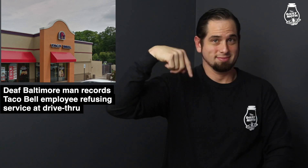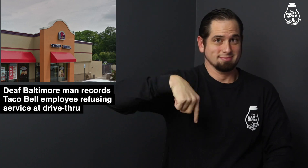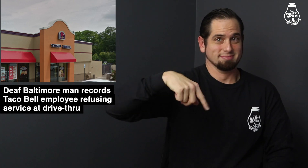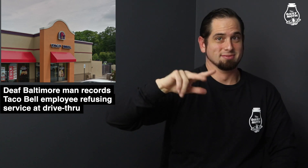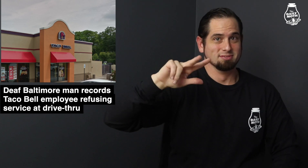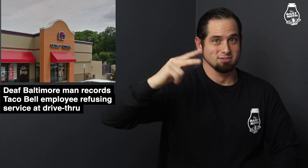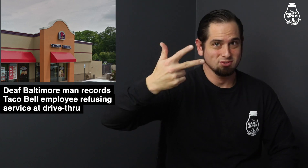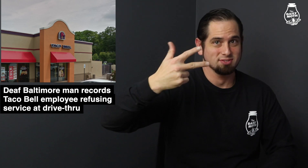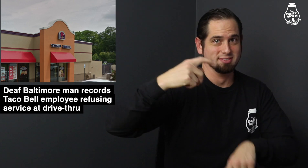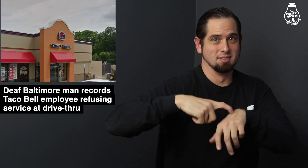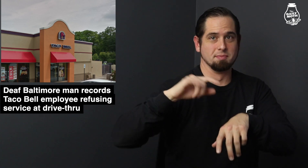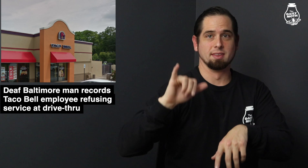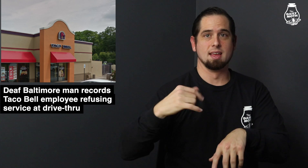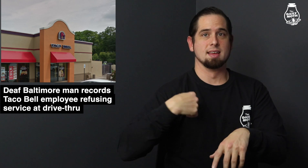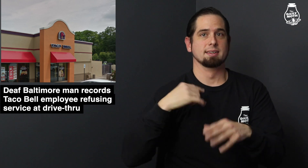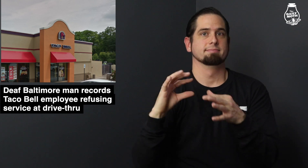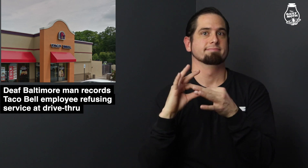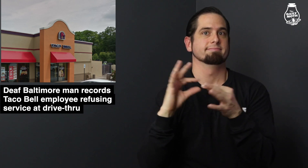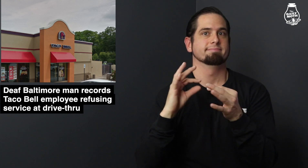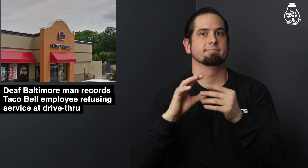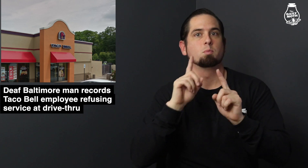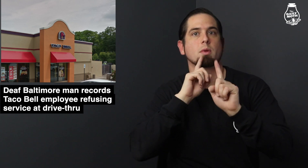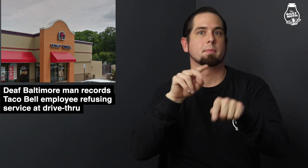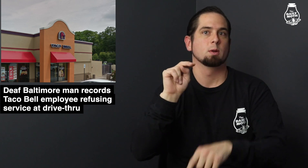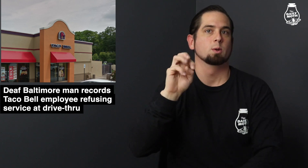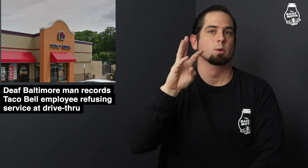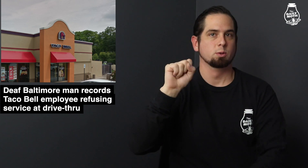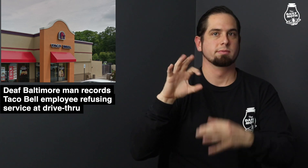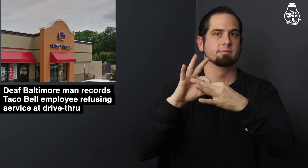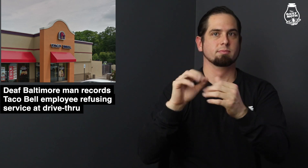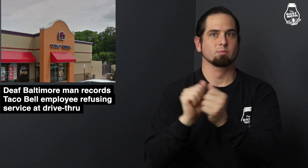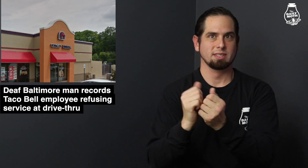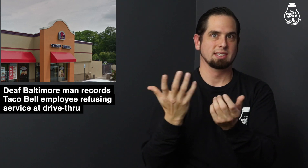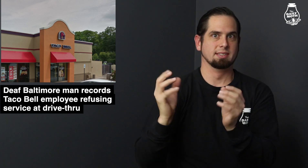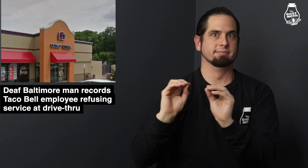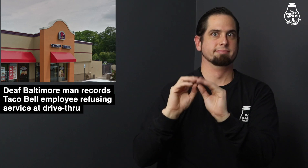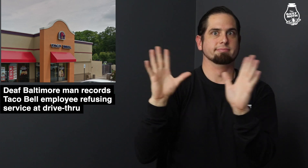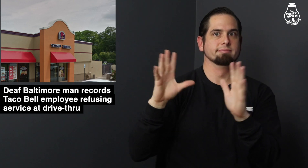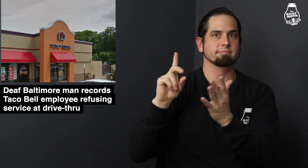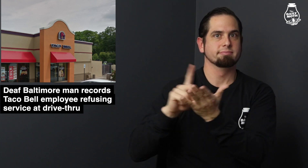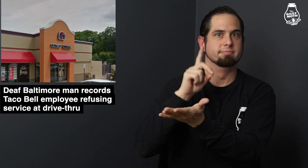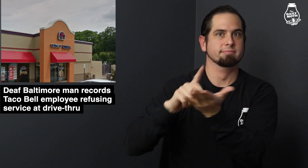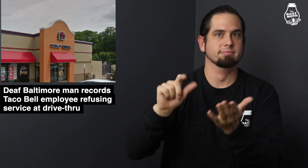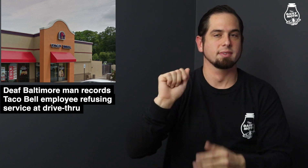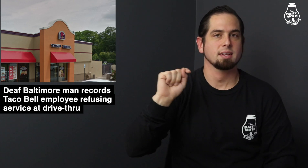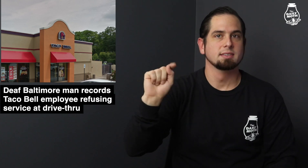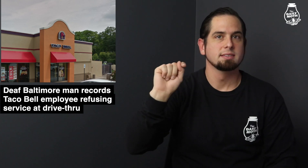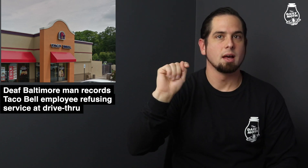It is the third time that I've reported apparent discrimination